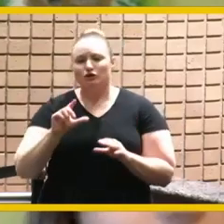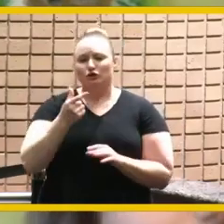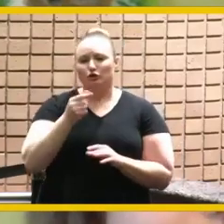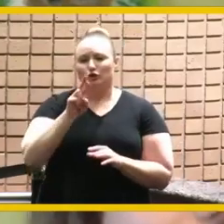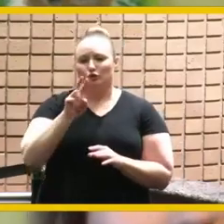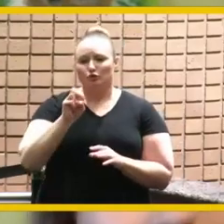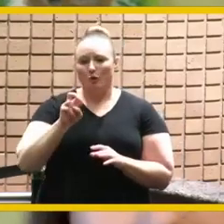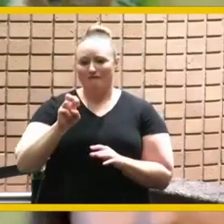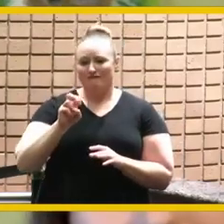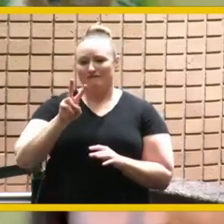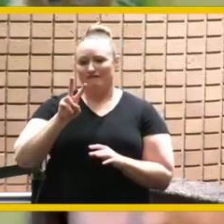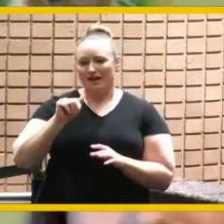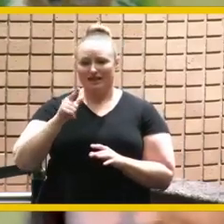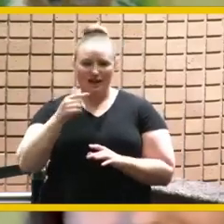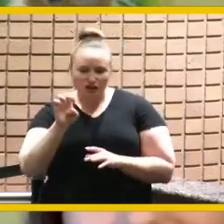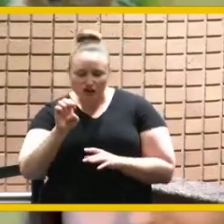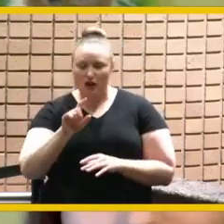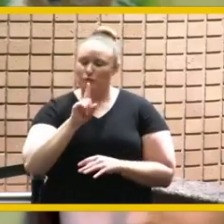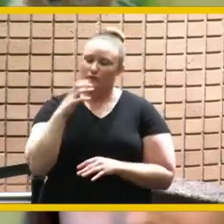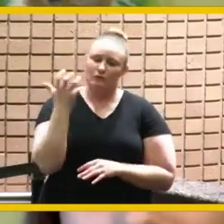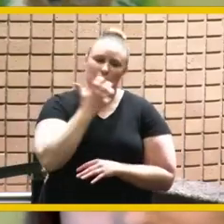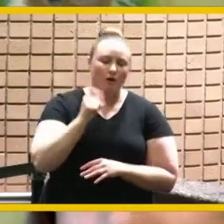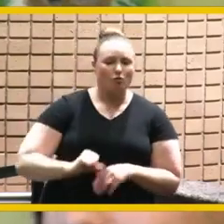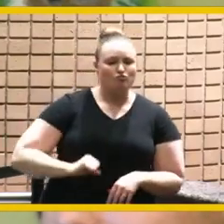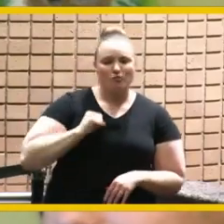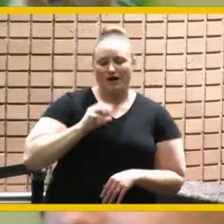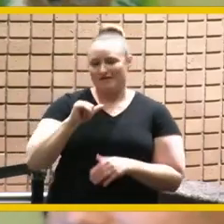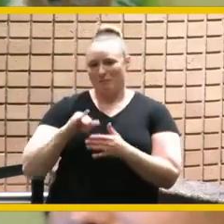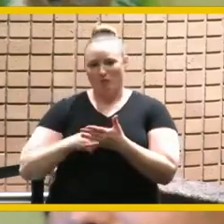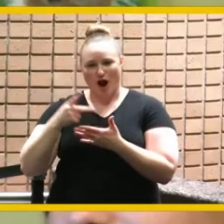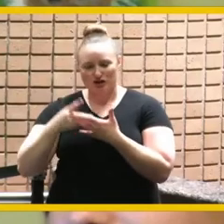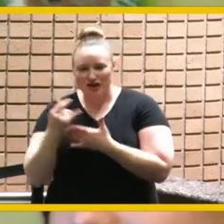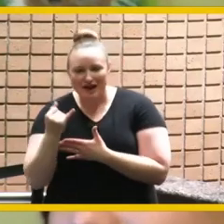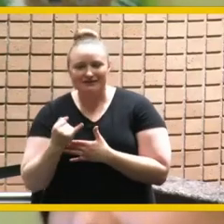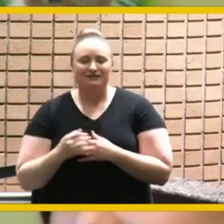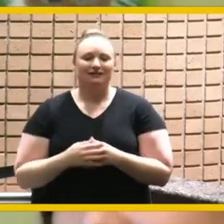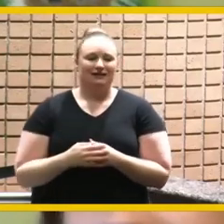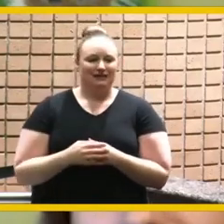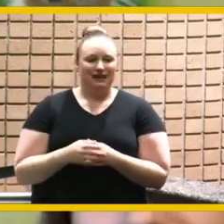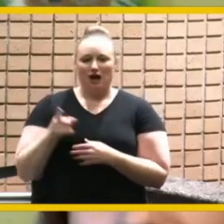might couldn't be prouder of you for for that project and being the mastermind of that but